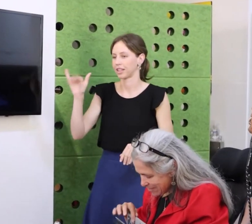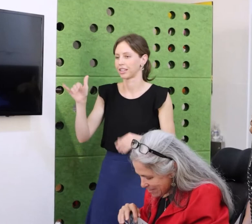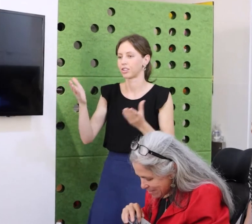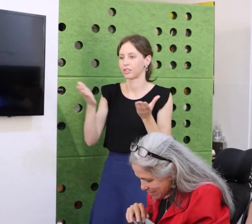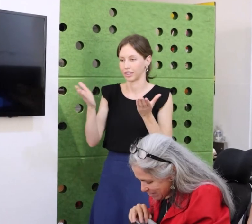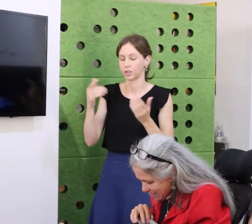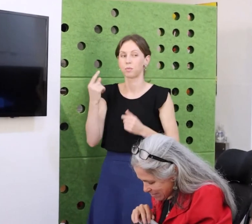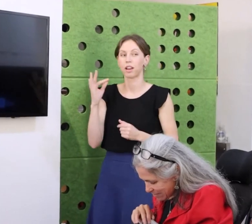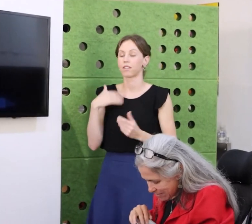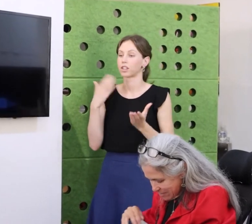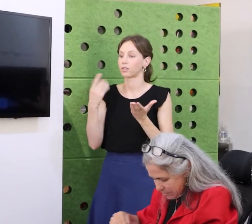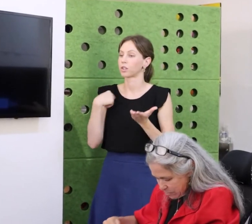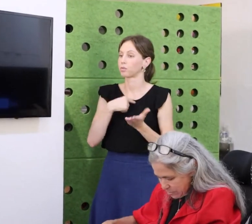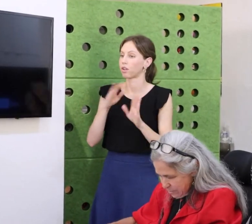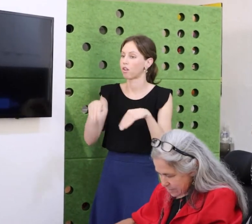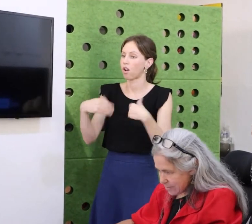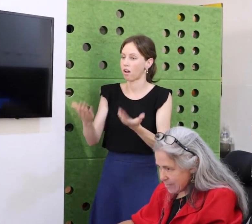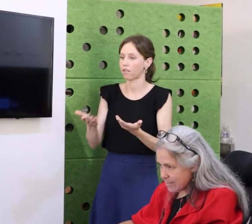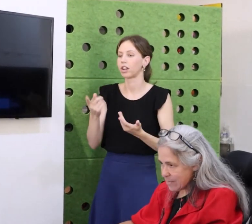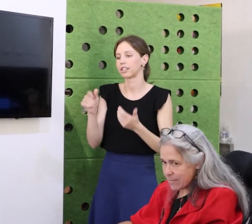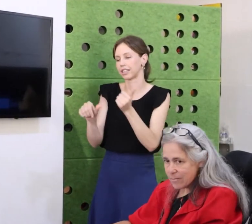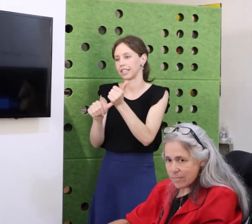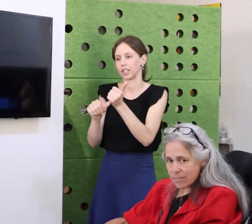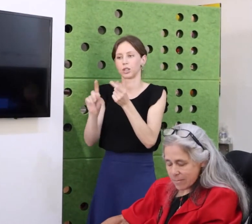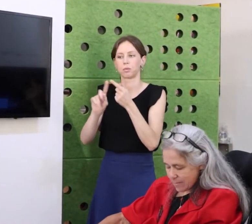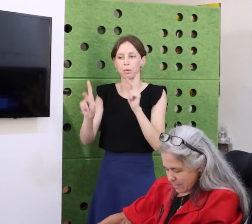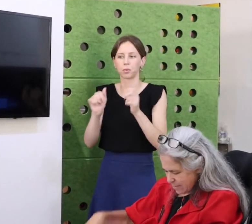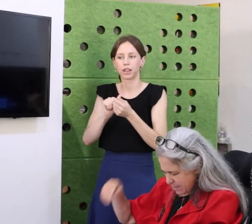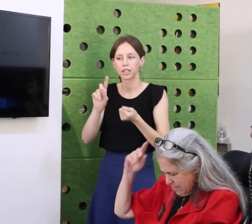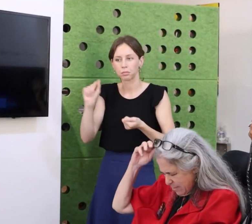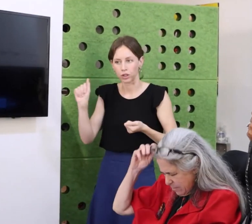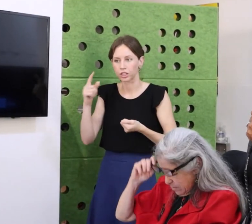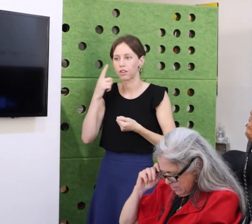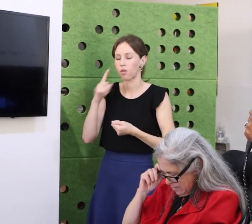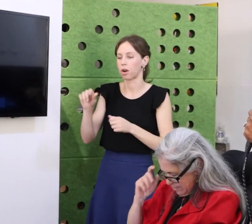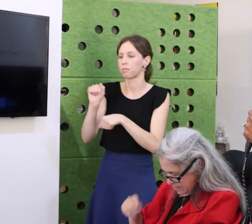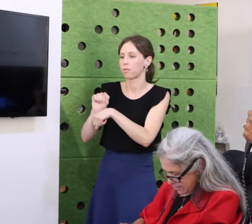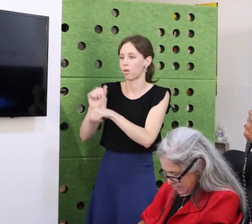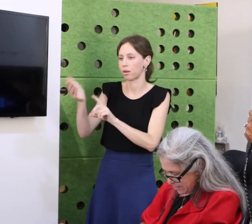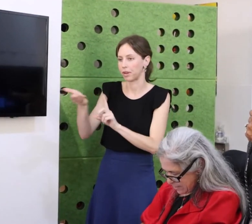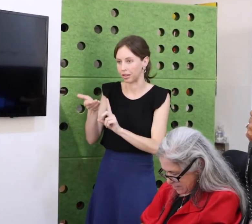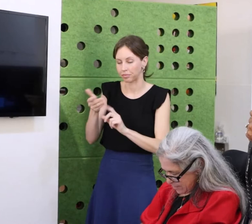You are going to get to see the people who won their well-deserved awards, a presentation of that as well